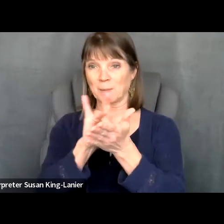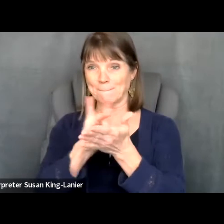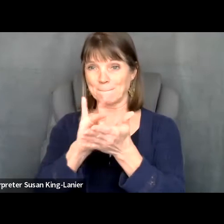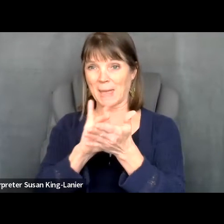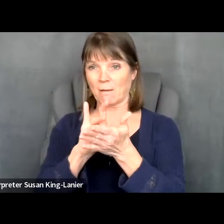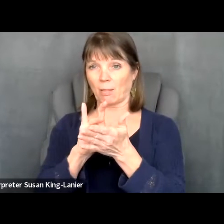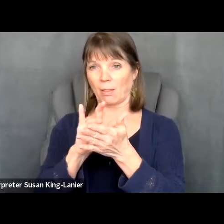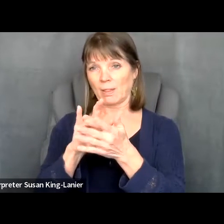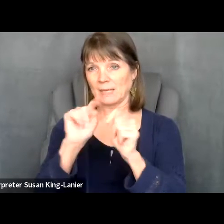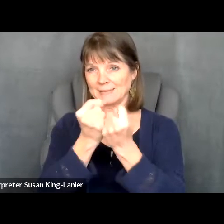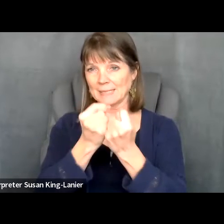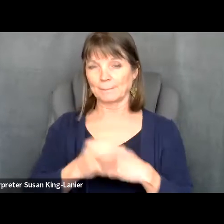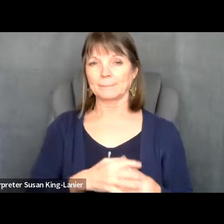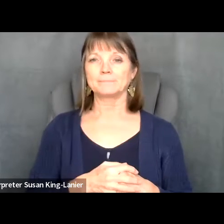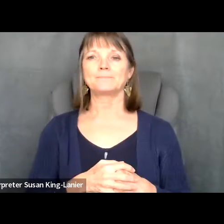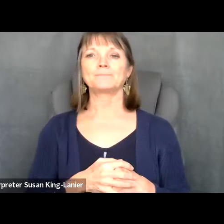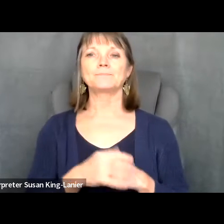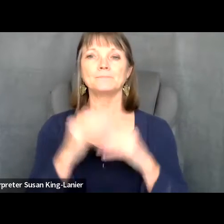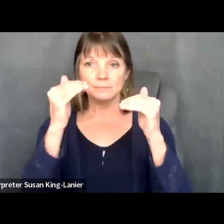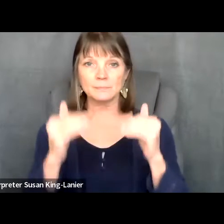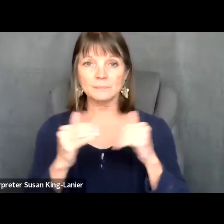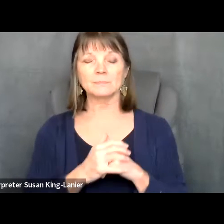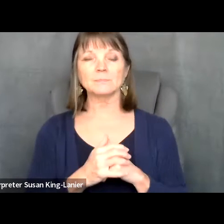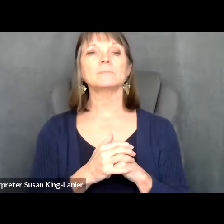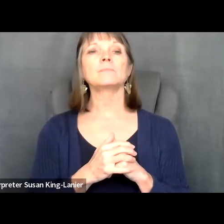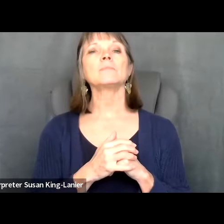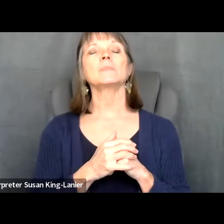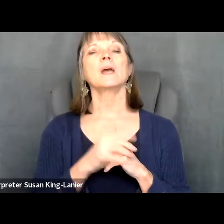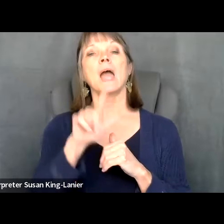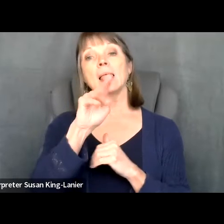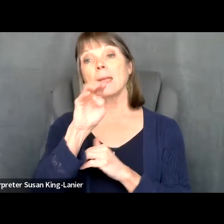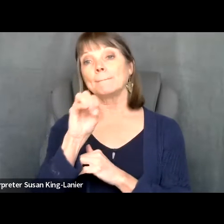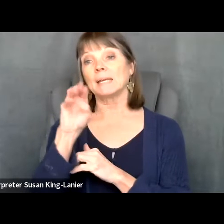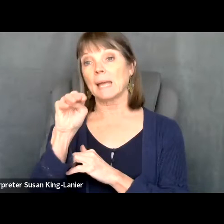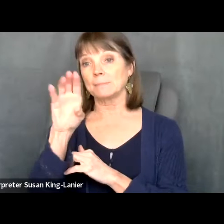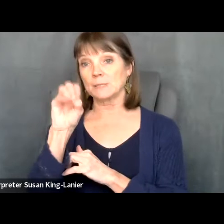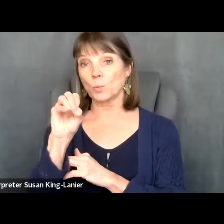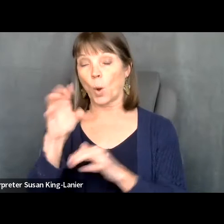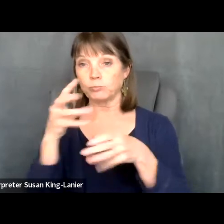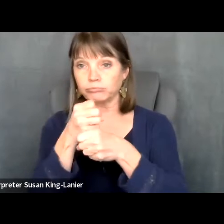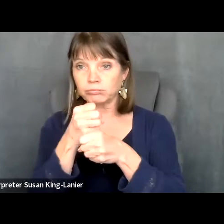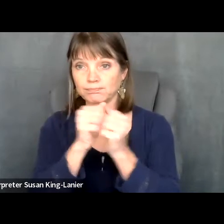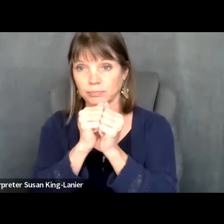Kelly Crosbie: next slide. Kelly Crosbie: Want to remind folks about L and the Mco. Consolidation. You've seen this slide before the